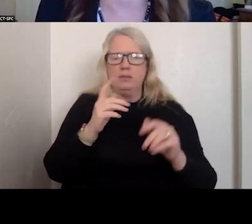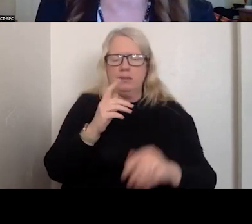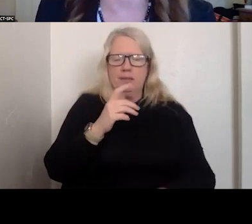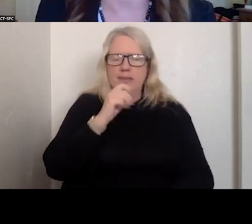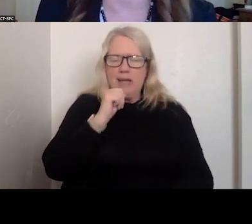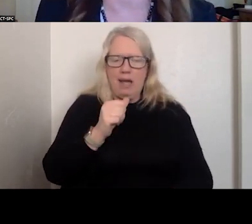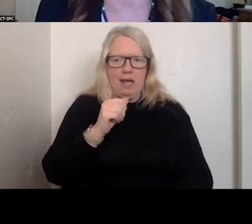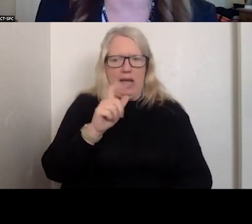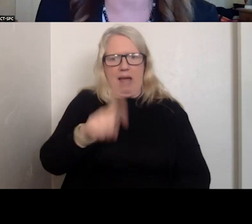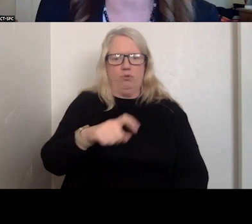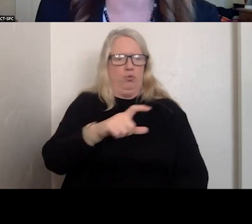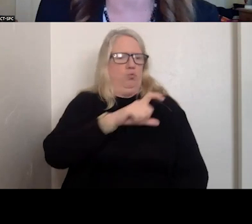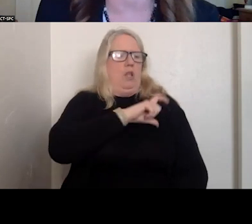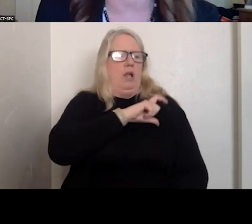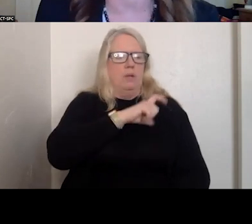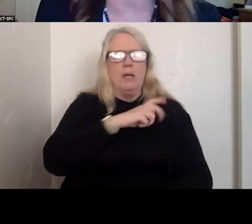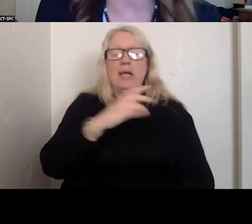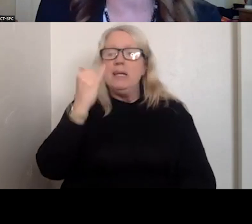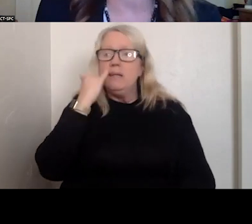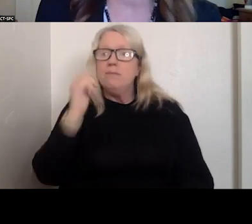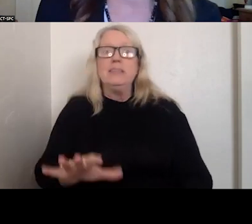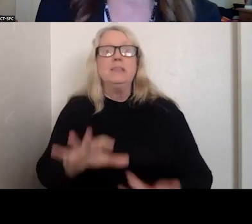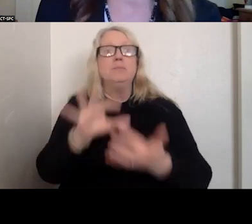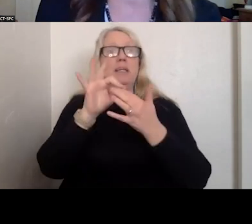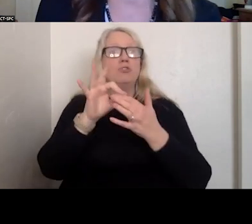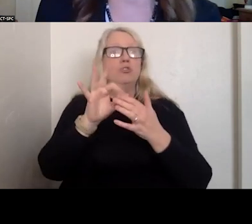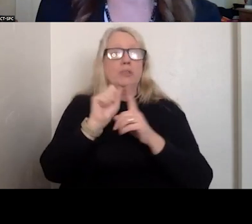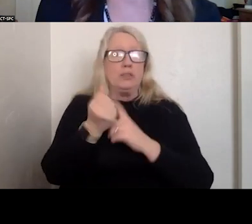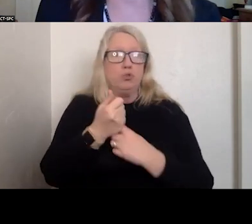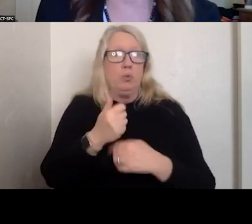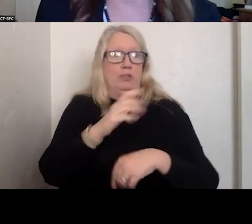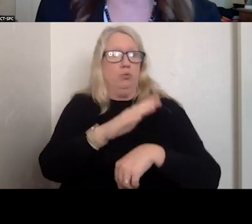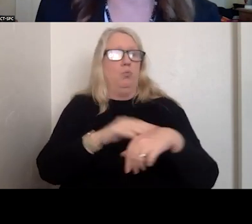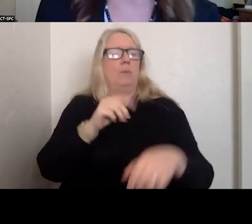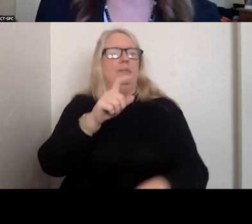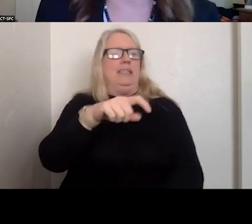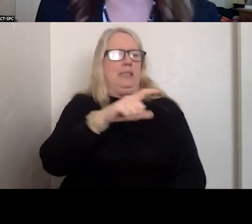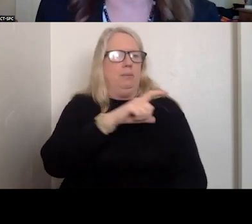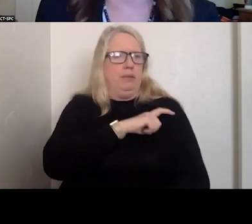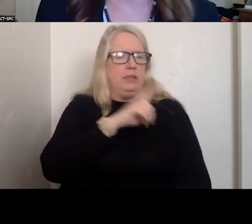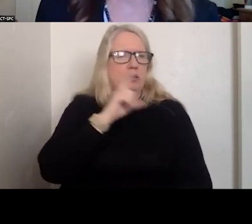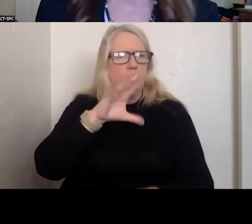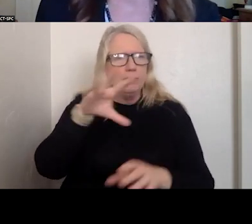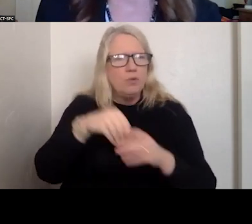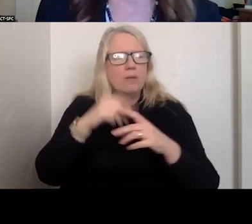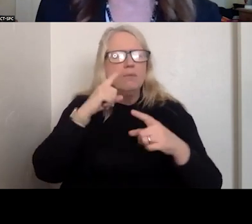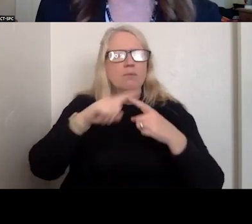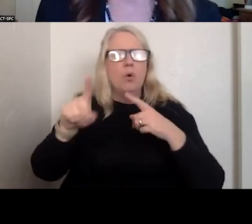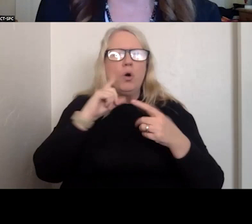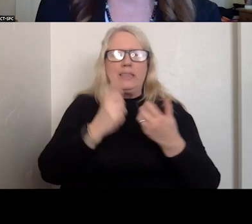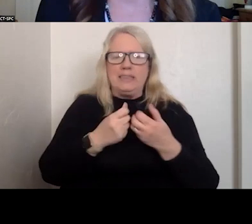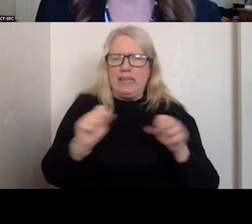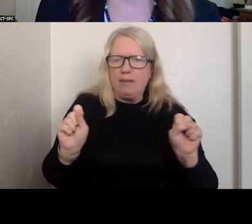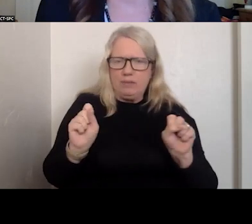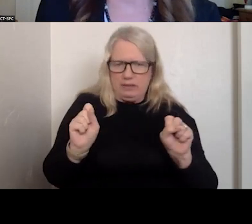UNLESS SPECIAL CIRCUMSTANCES WARRANT SAFETY ISSUES TO INCLUDE LAW